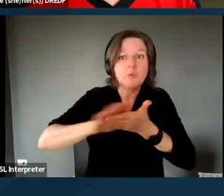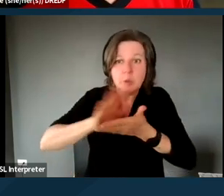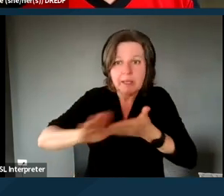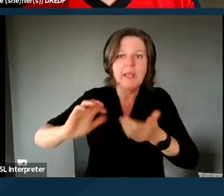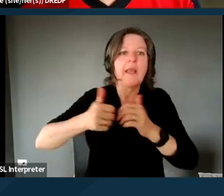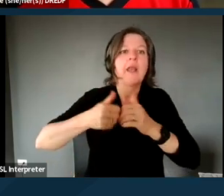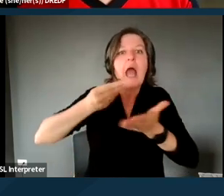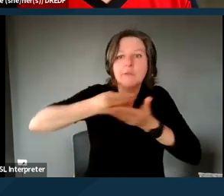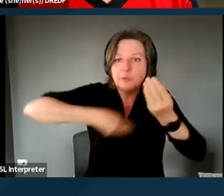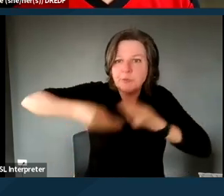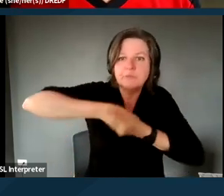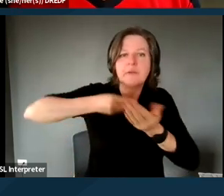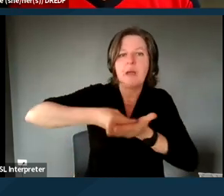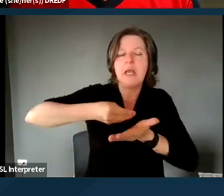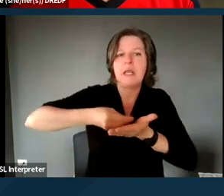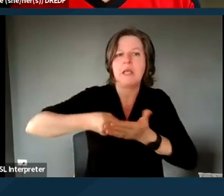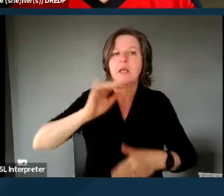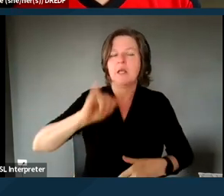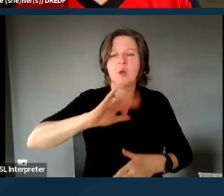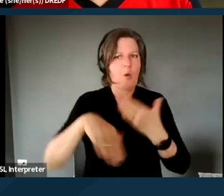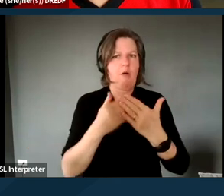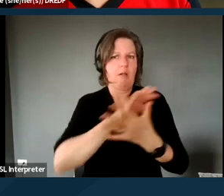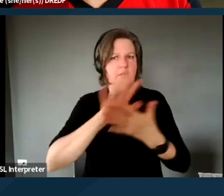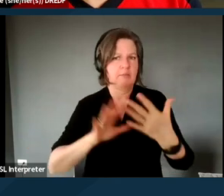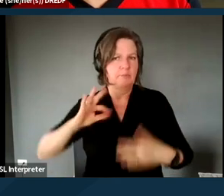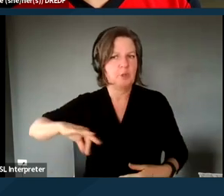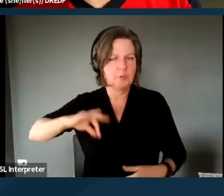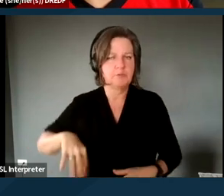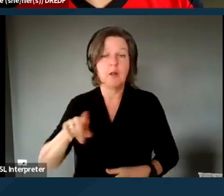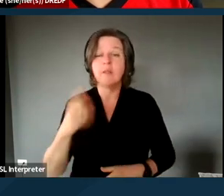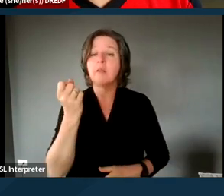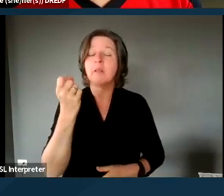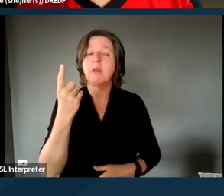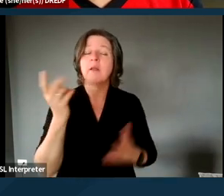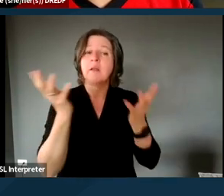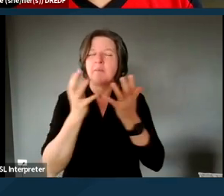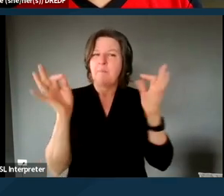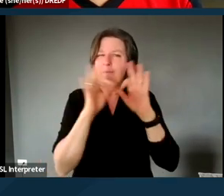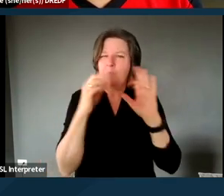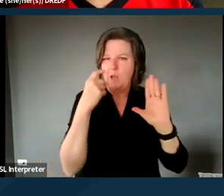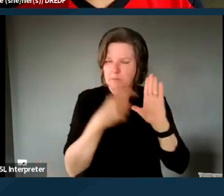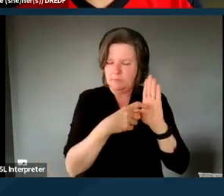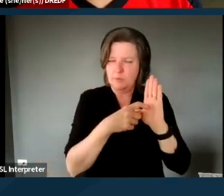So those can be very useful as well, and one thing to really note is that peer mentoring